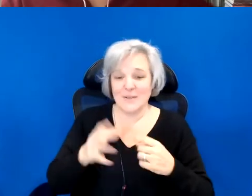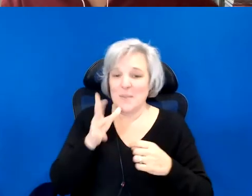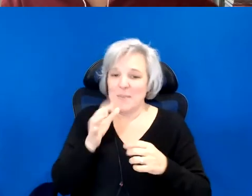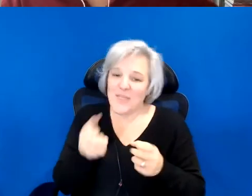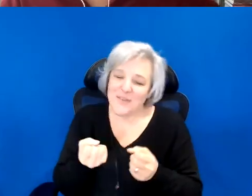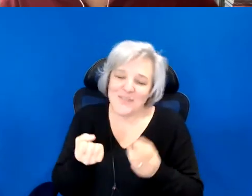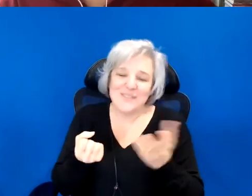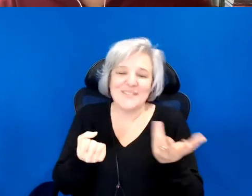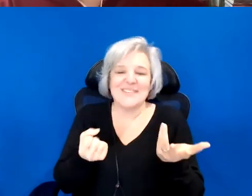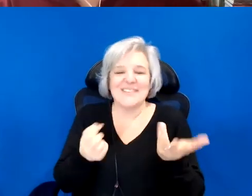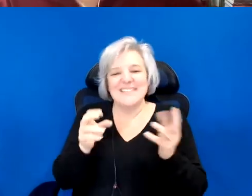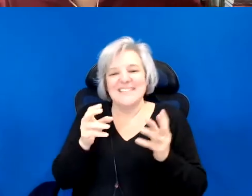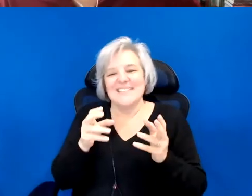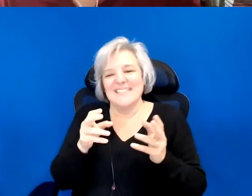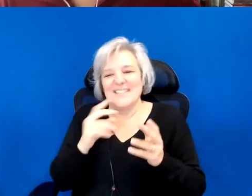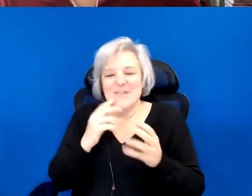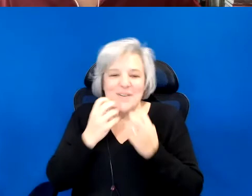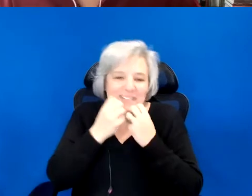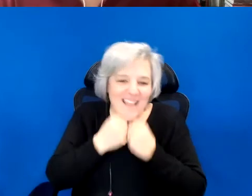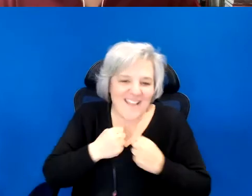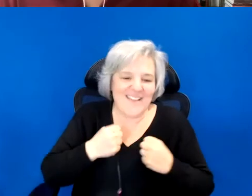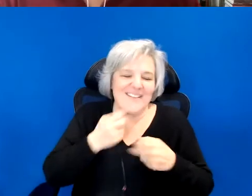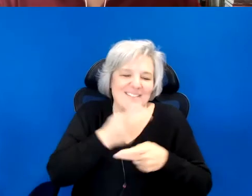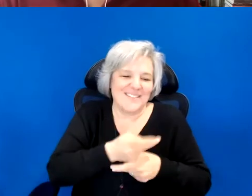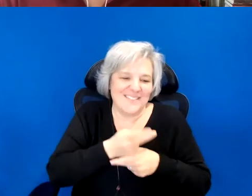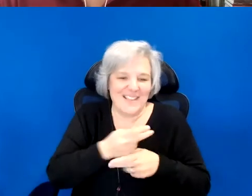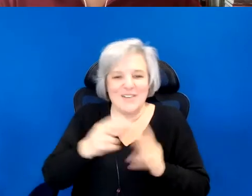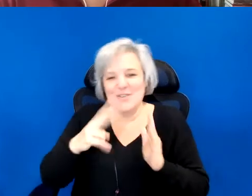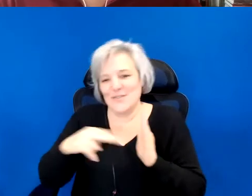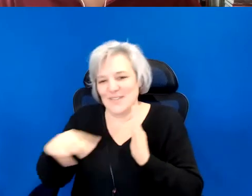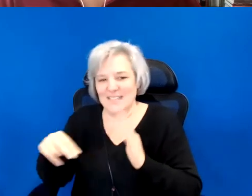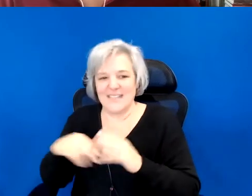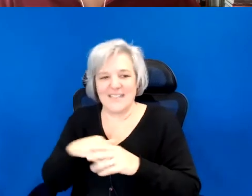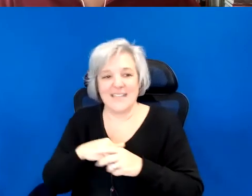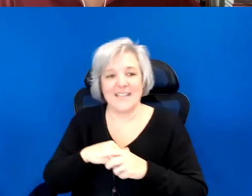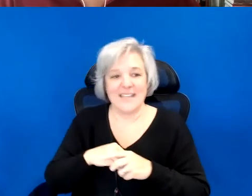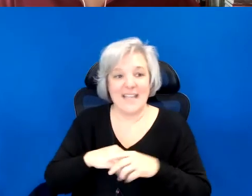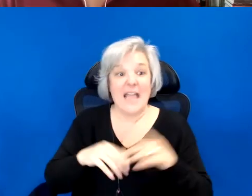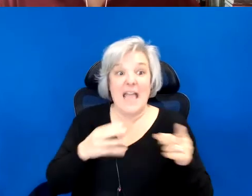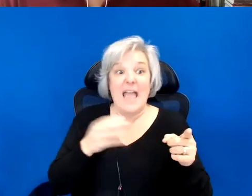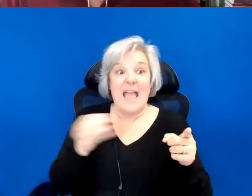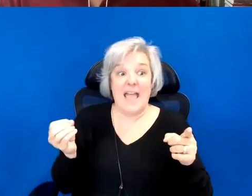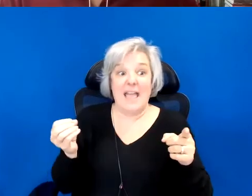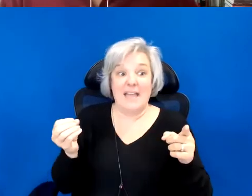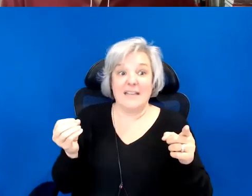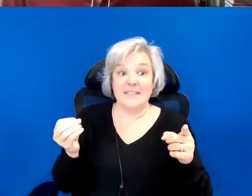and your consequential readings. >> And bringing it all in a royal tendon bombs